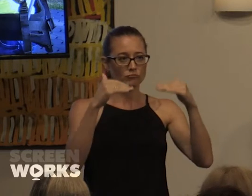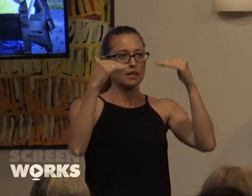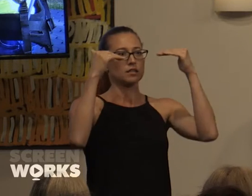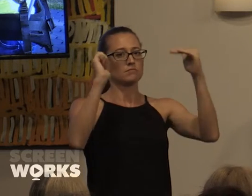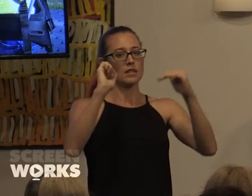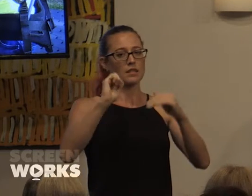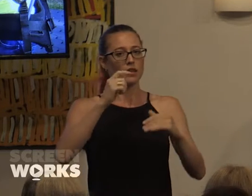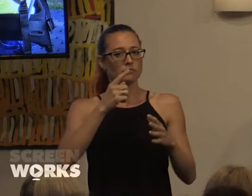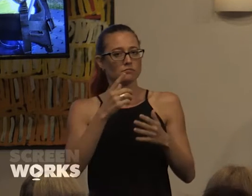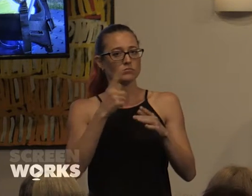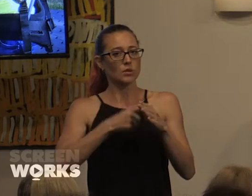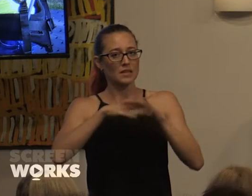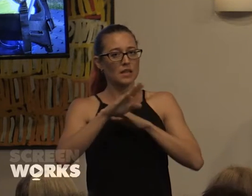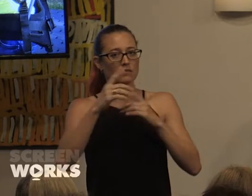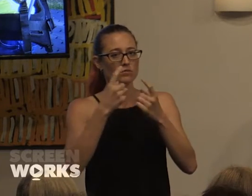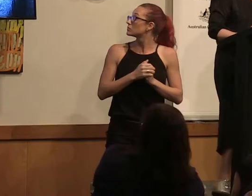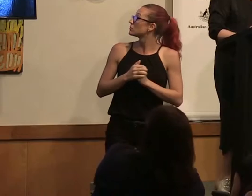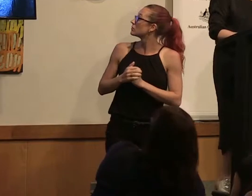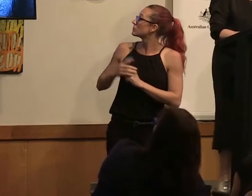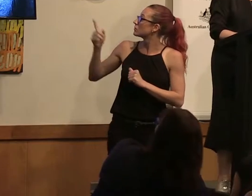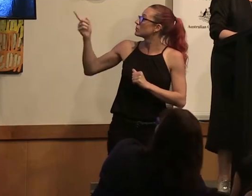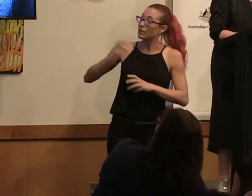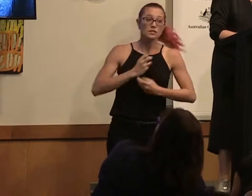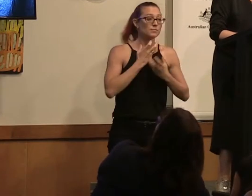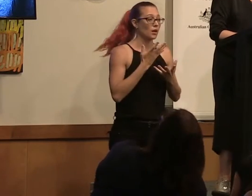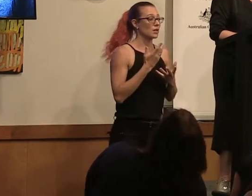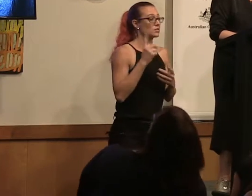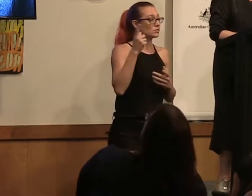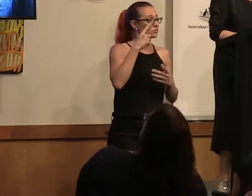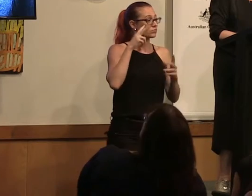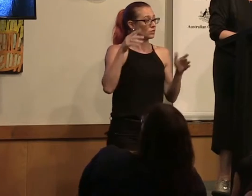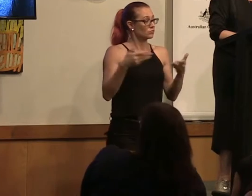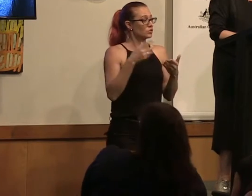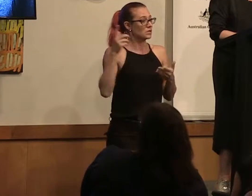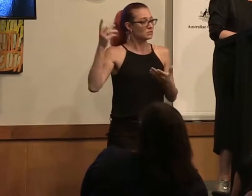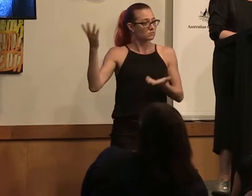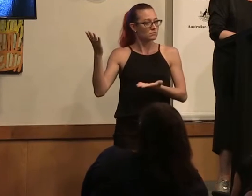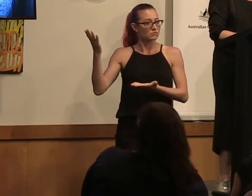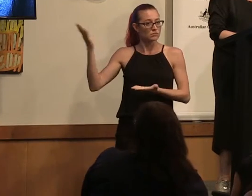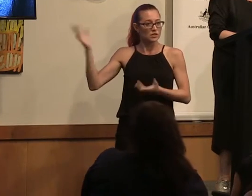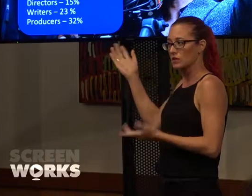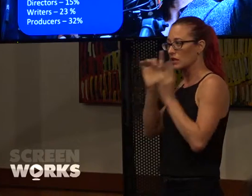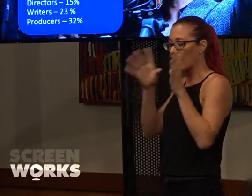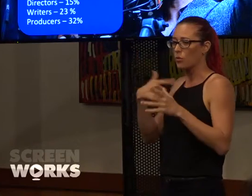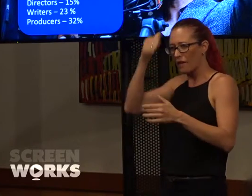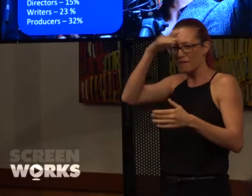The stats that inspired us to introduce this speak for themselves we're all familiar with them and the terribly low